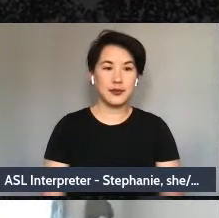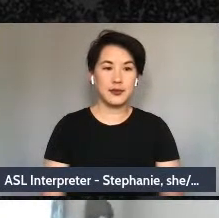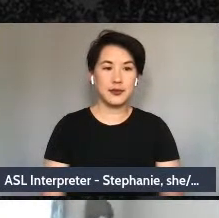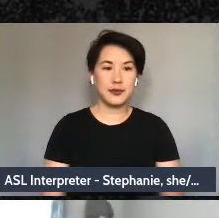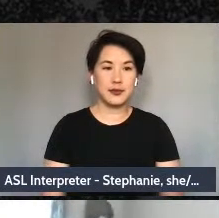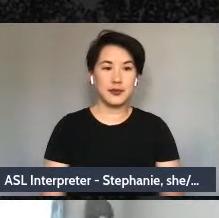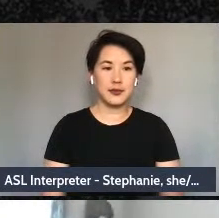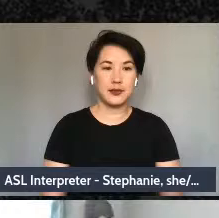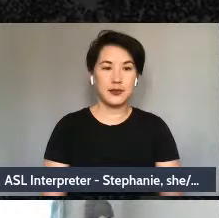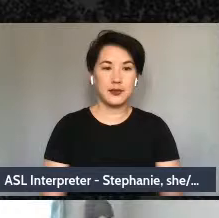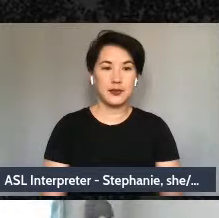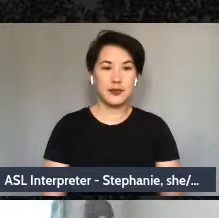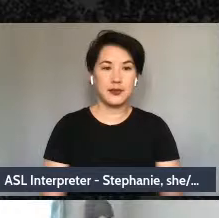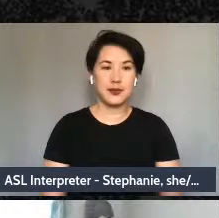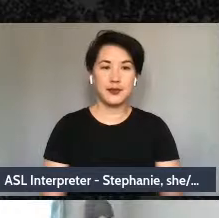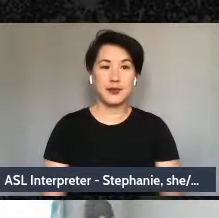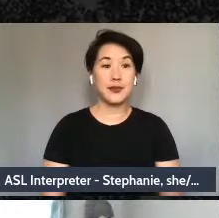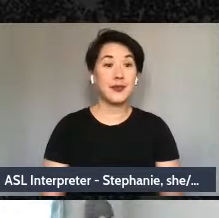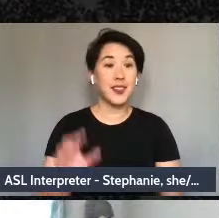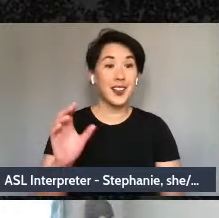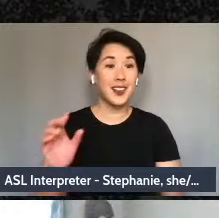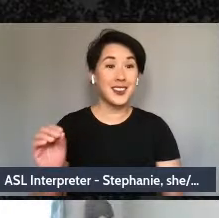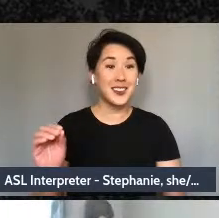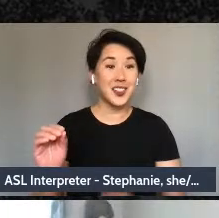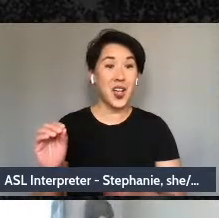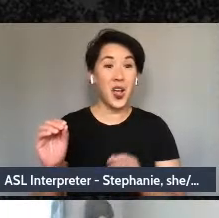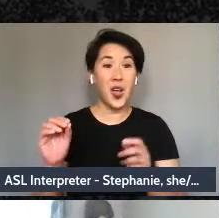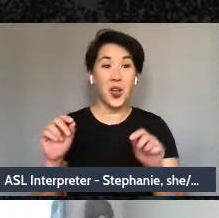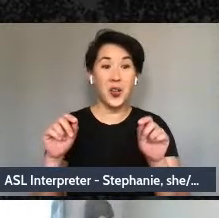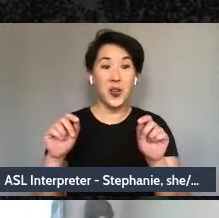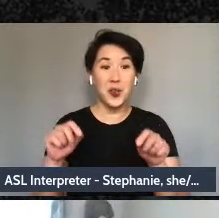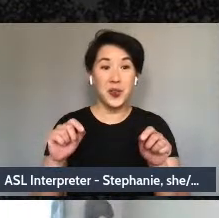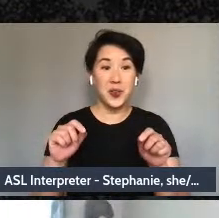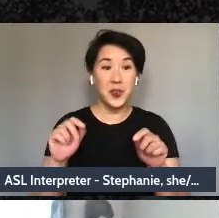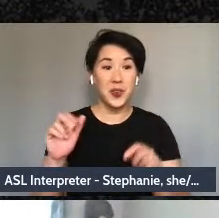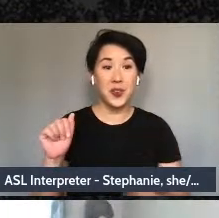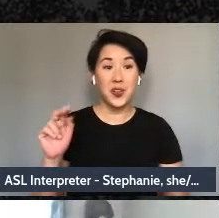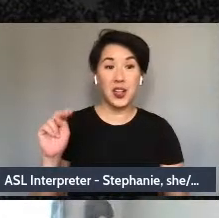ANTOINETTE: And this is Antoinette letting you all know